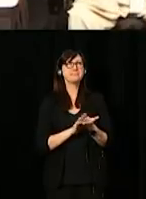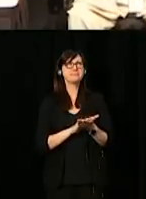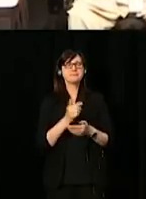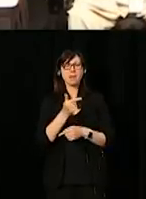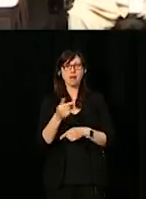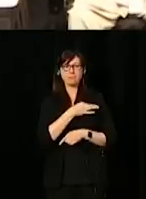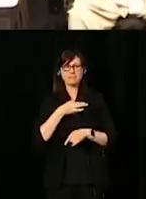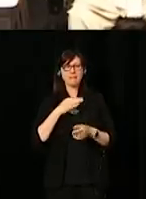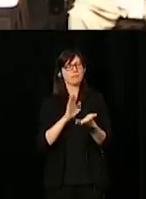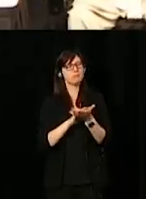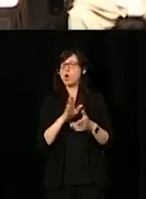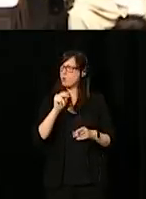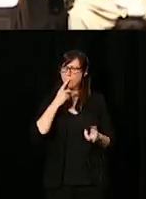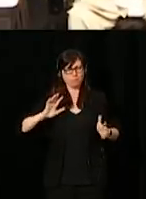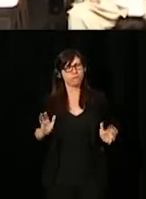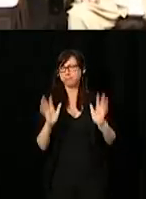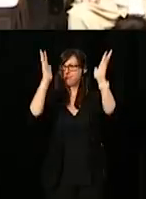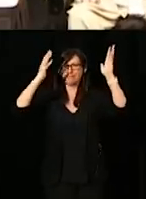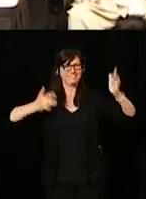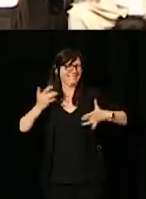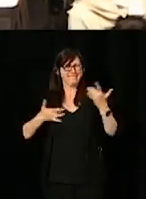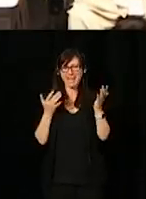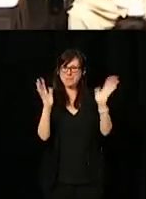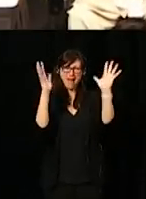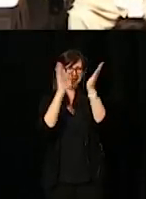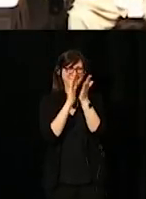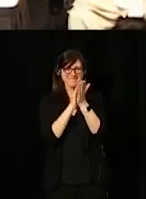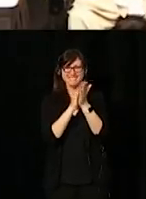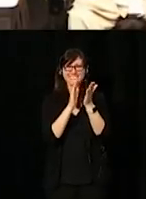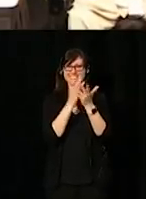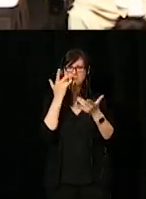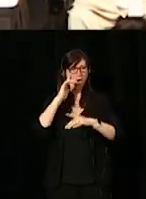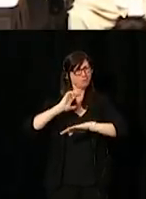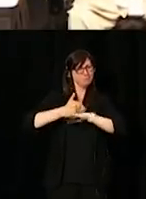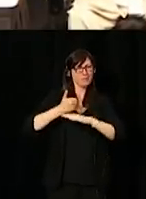Let's get your celebratory welcome that is suitable for the launch of a week like this,